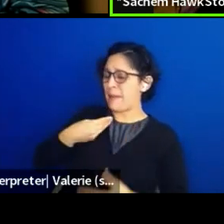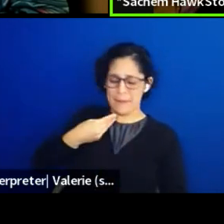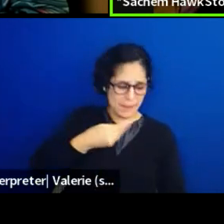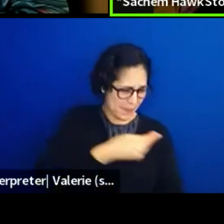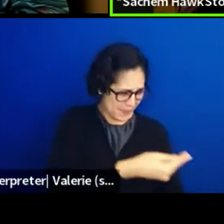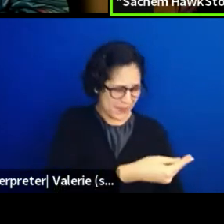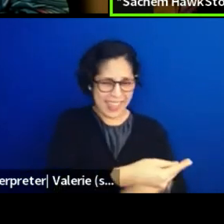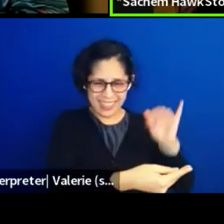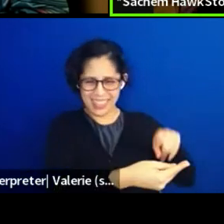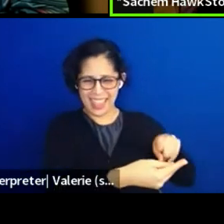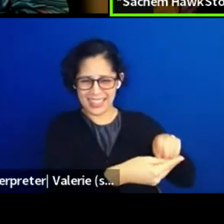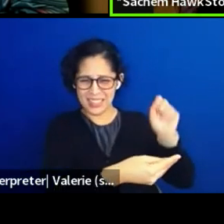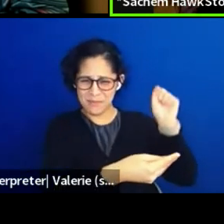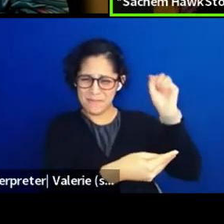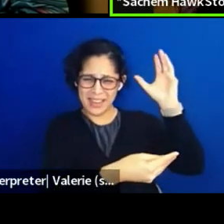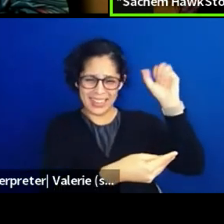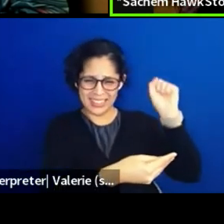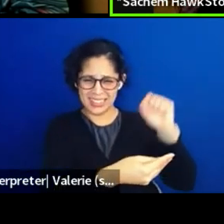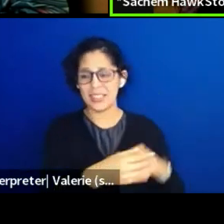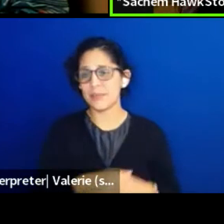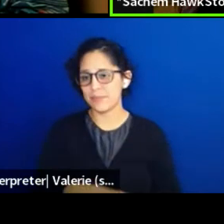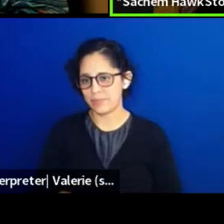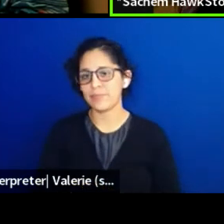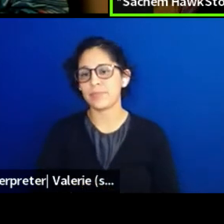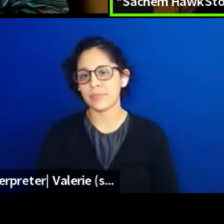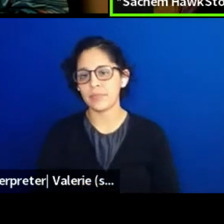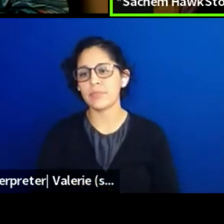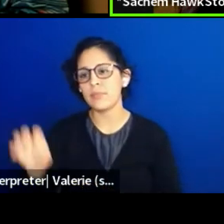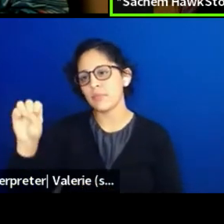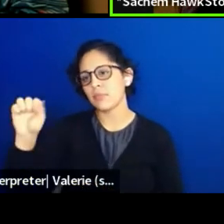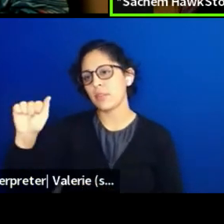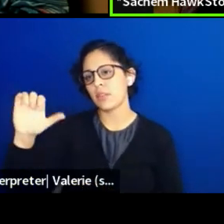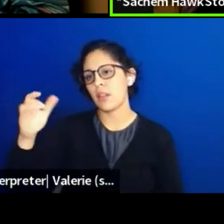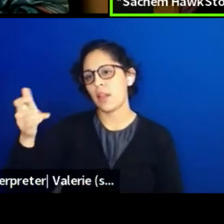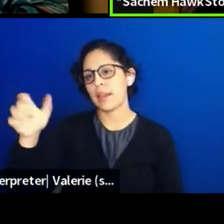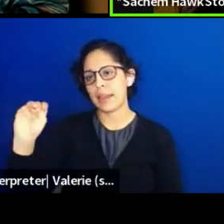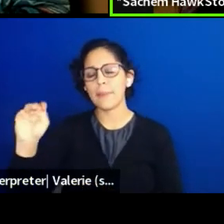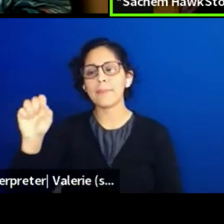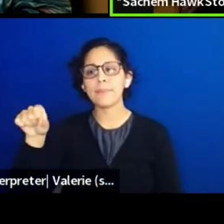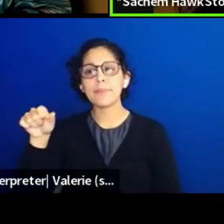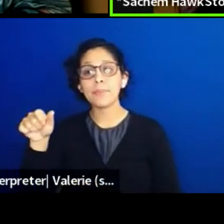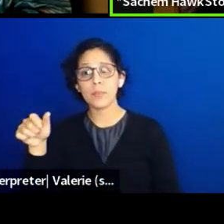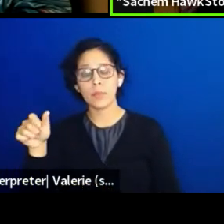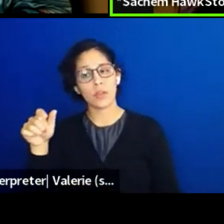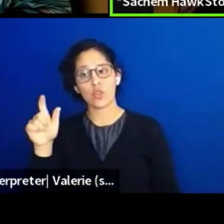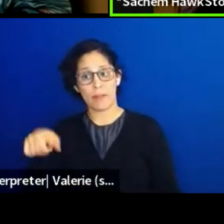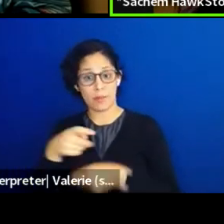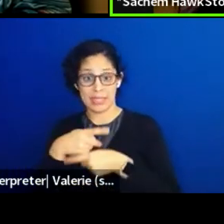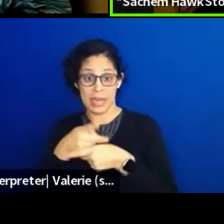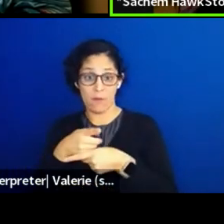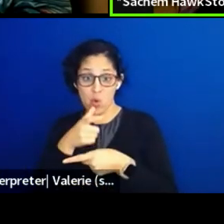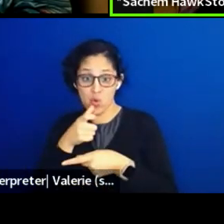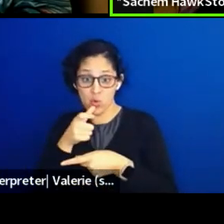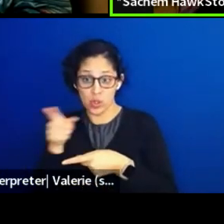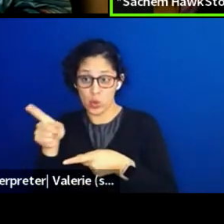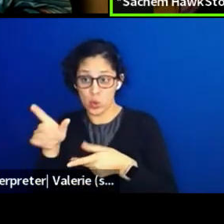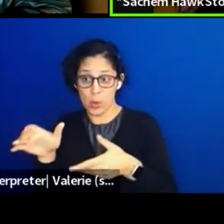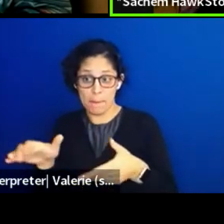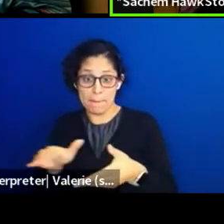Well, they do this thing where you gotta be careful of who you marry, because if you marry somebody